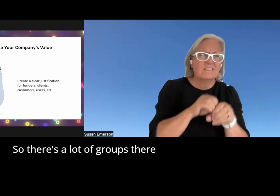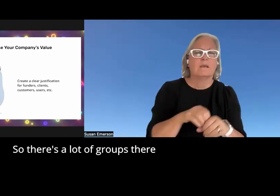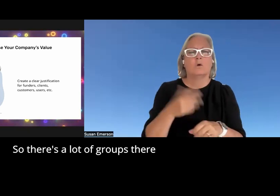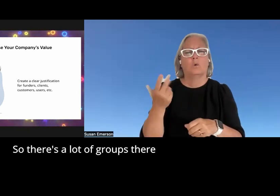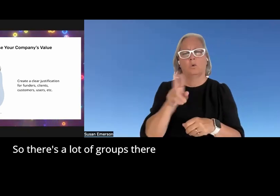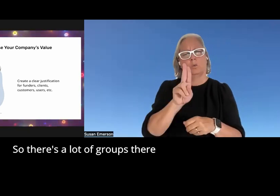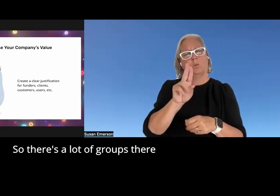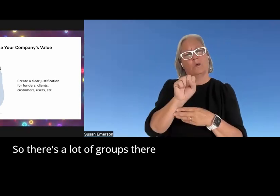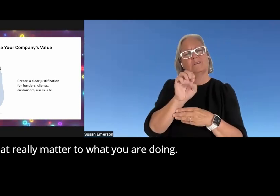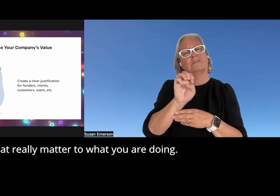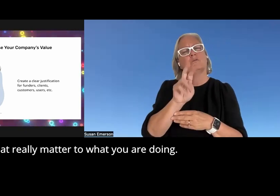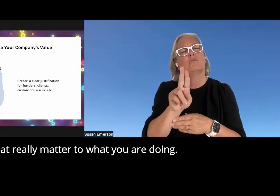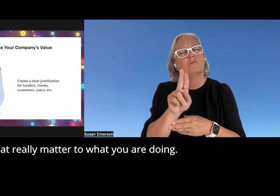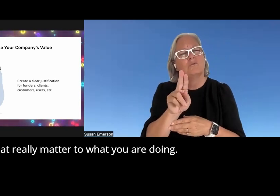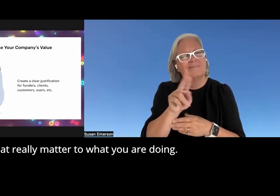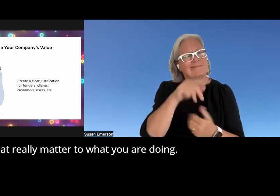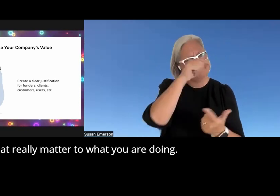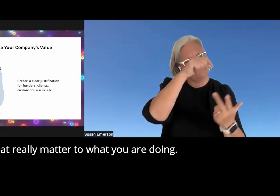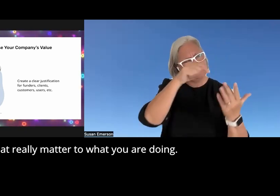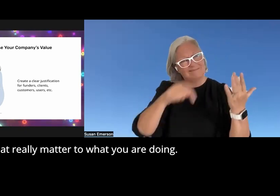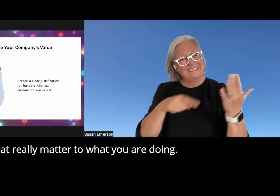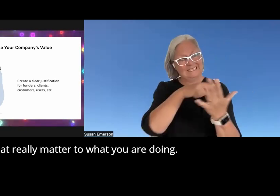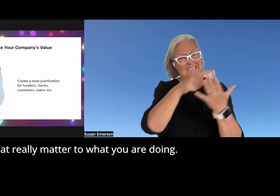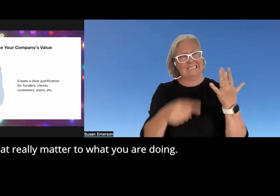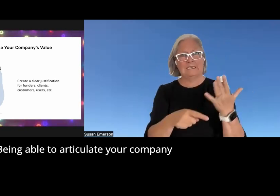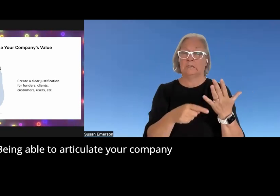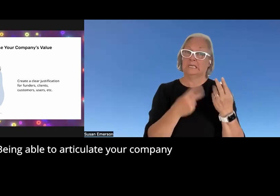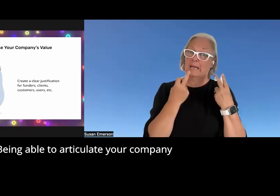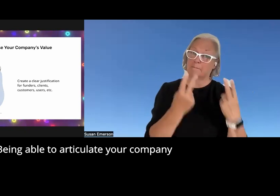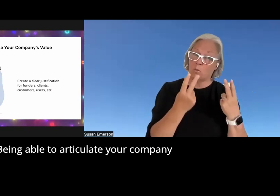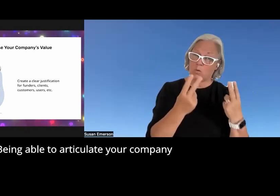there's a lot of groups there that really matter to what you are doing being able to articulate